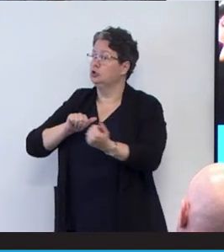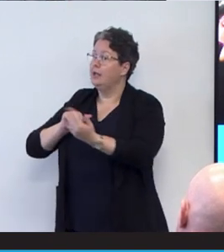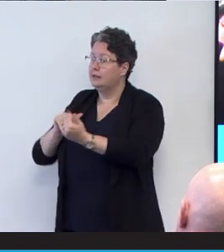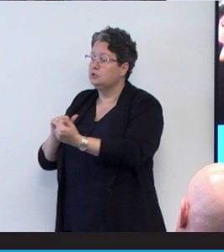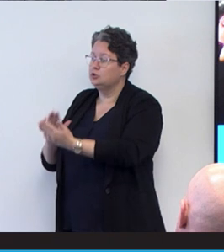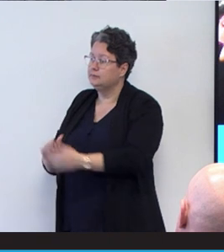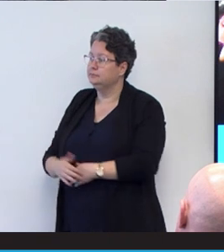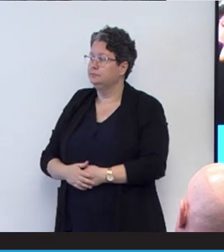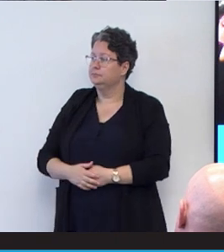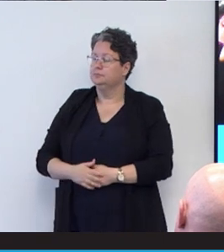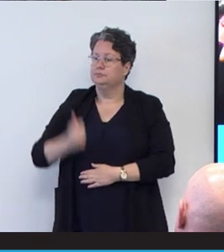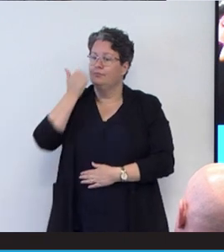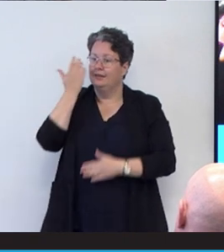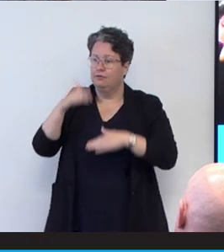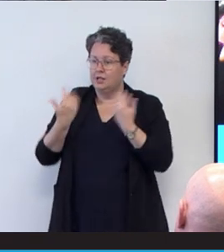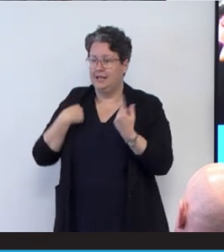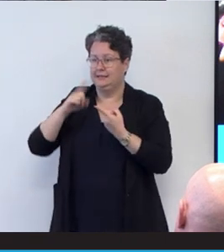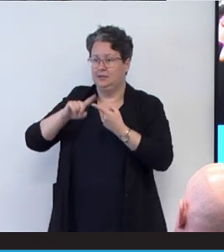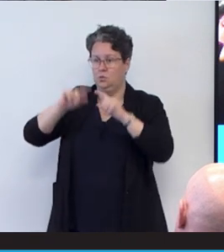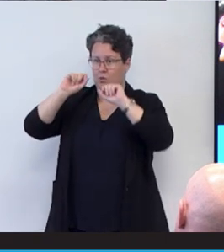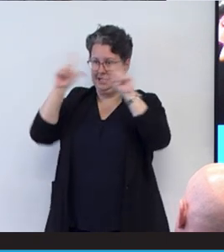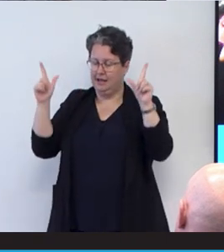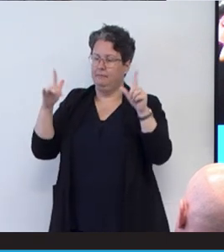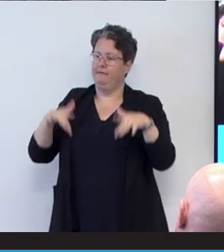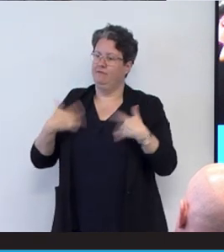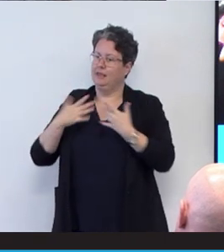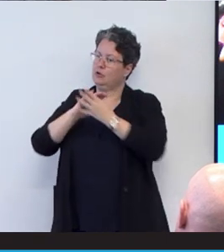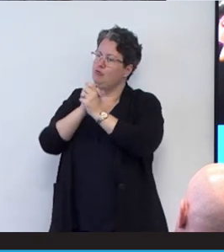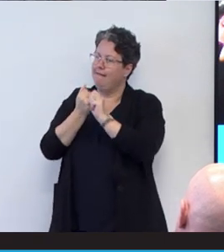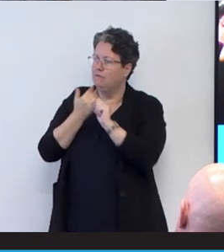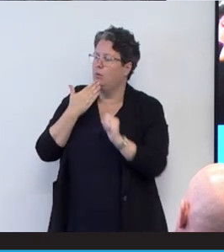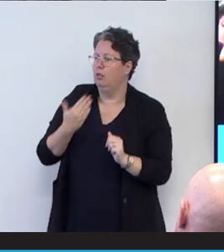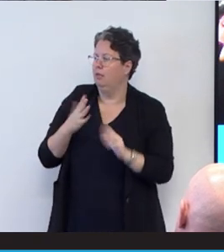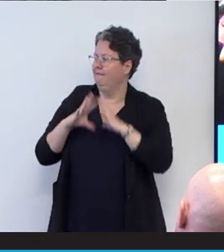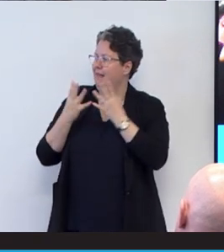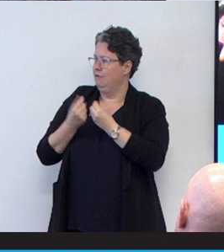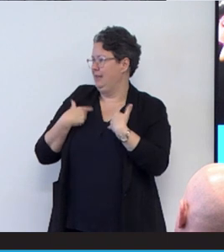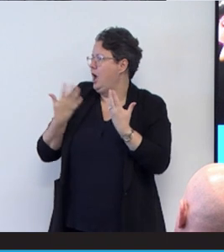Every day still I wake up feeling grateful for all the things that I have and for the opportunities